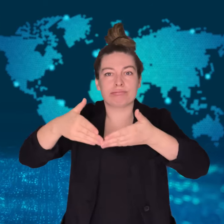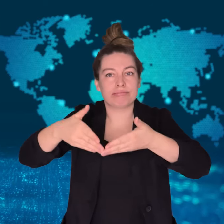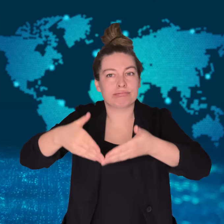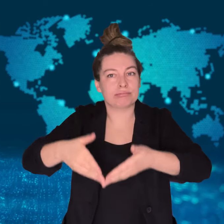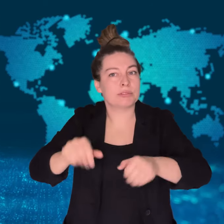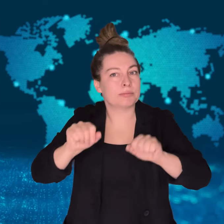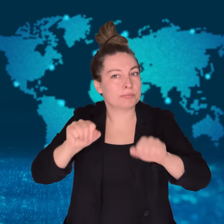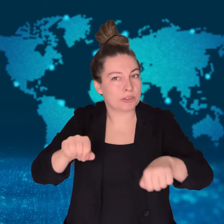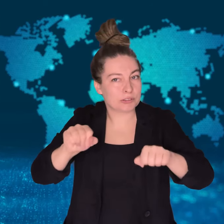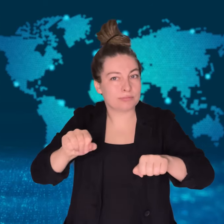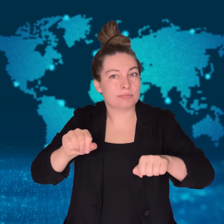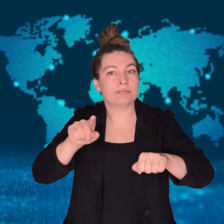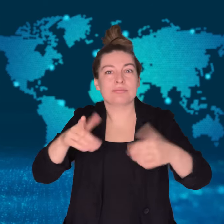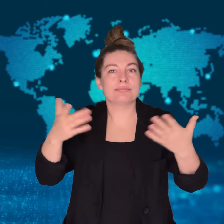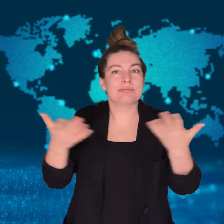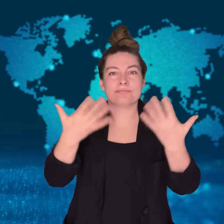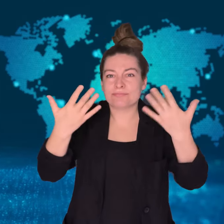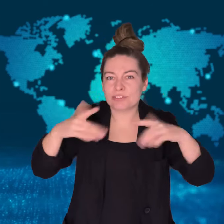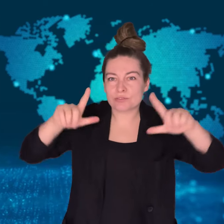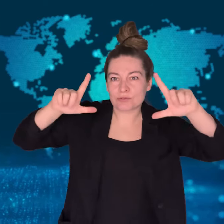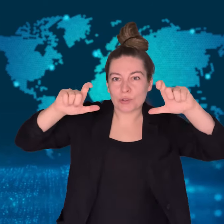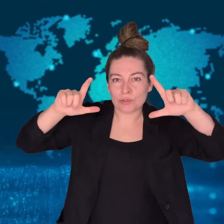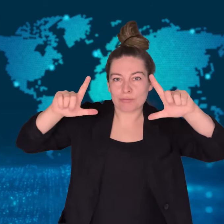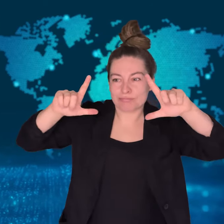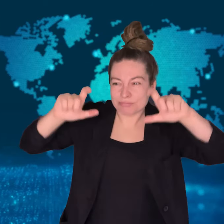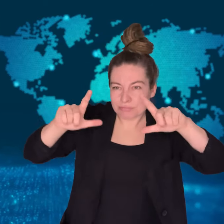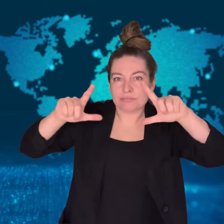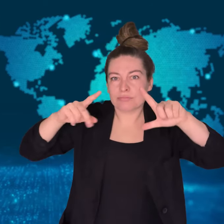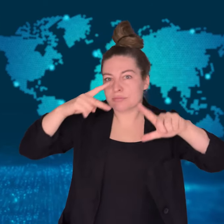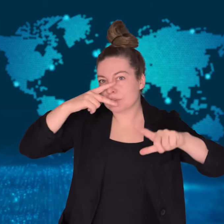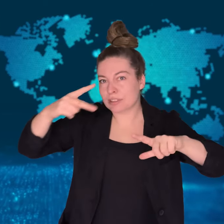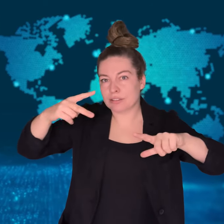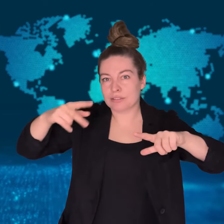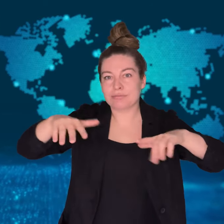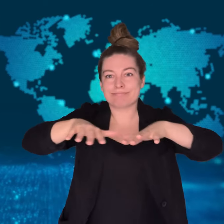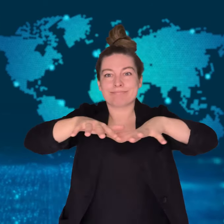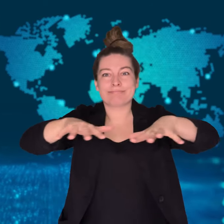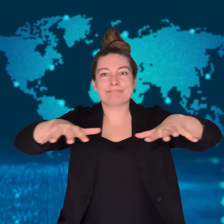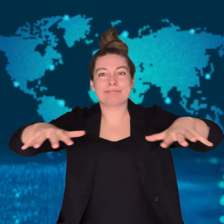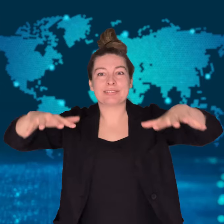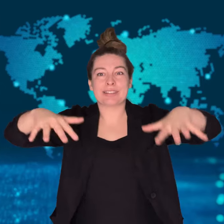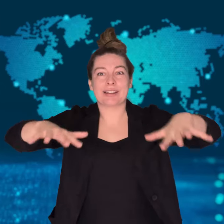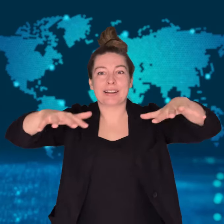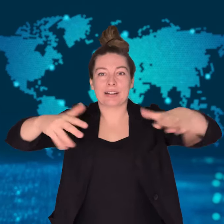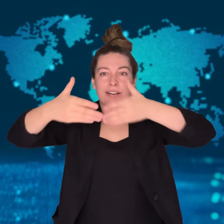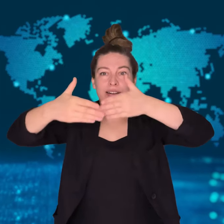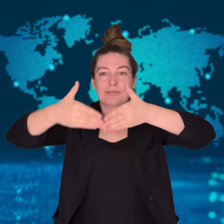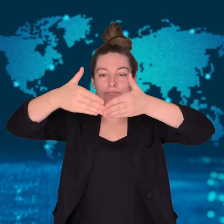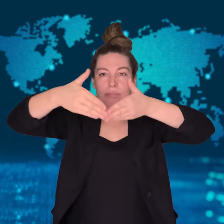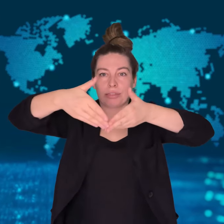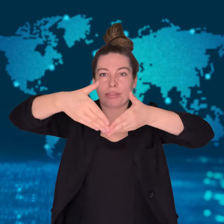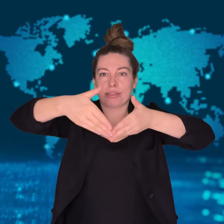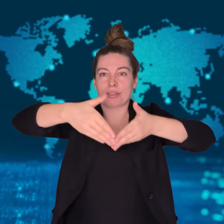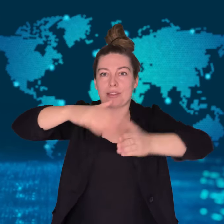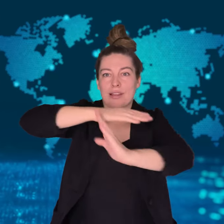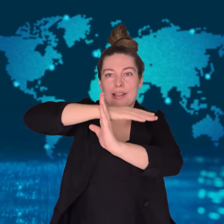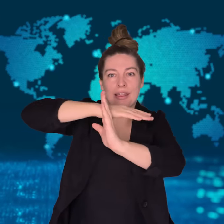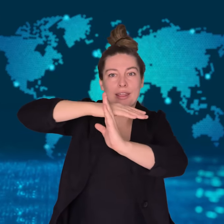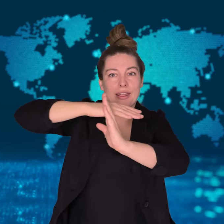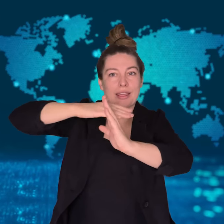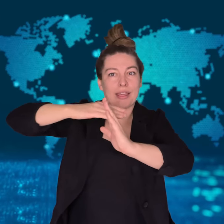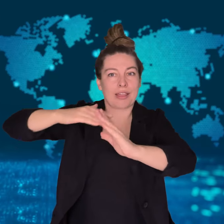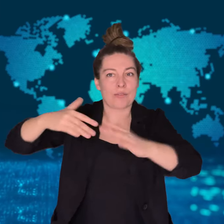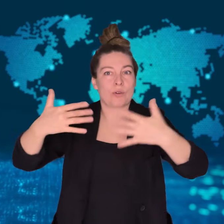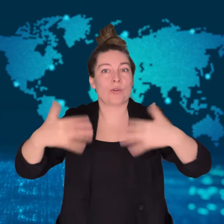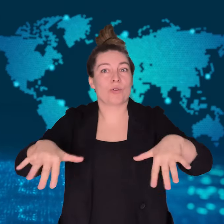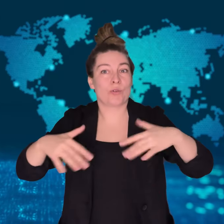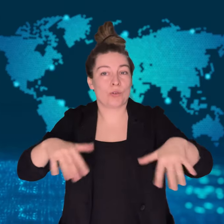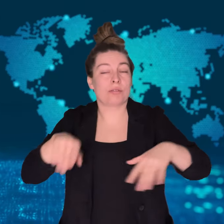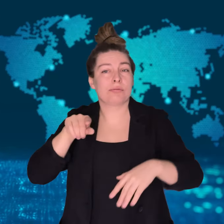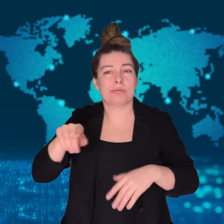A picture from that day showed a partially submerged ship.